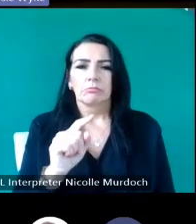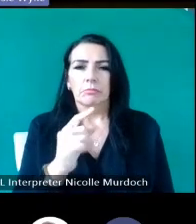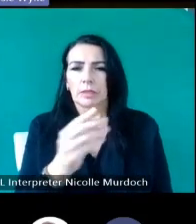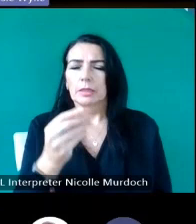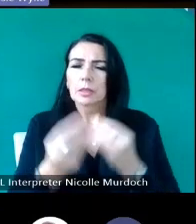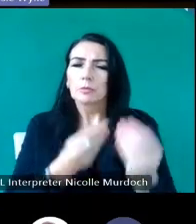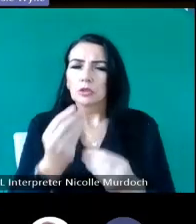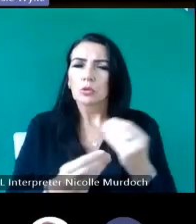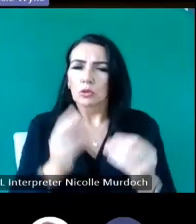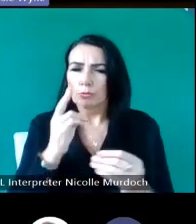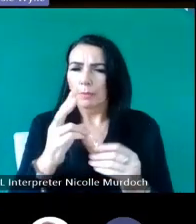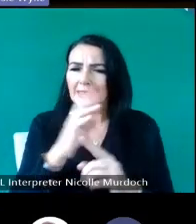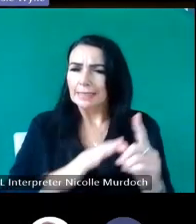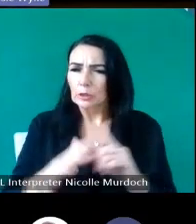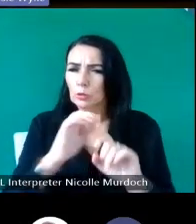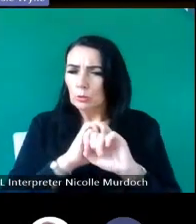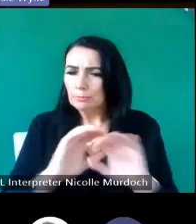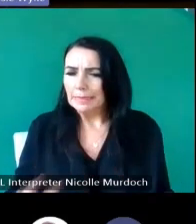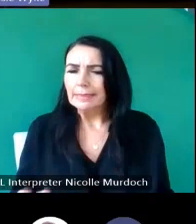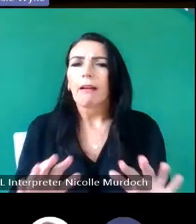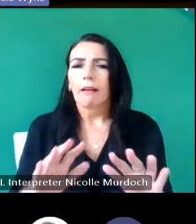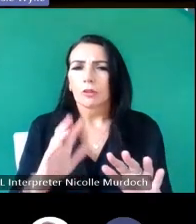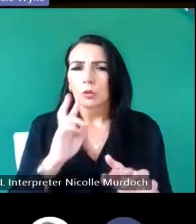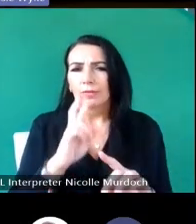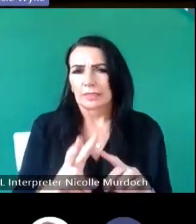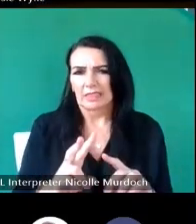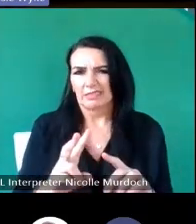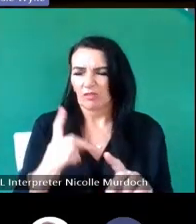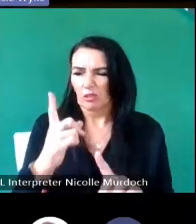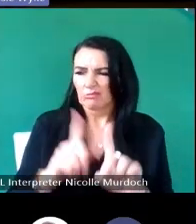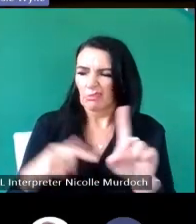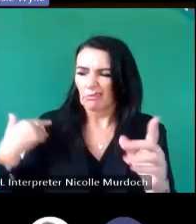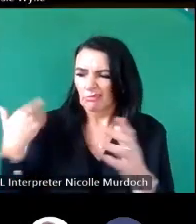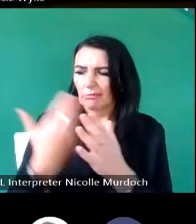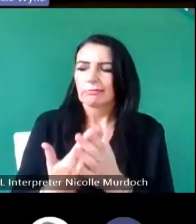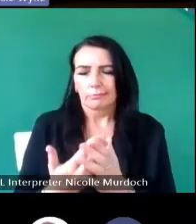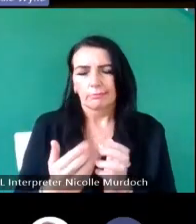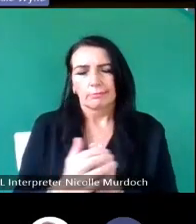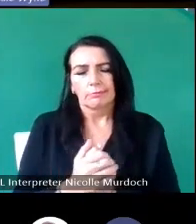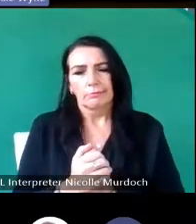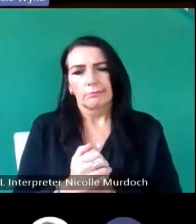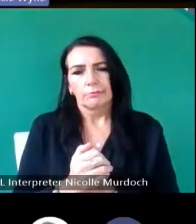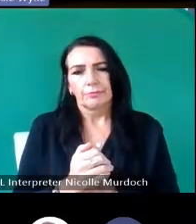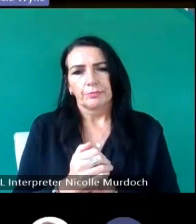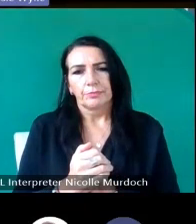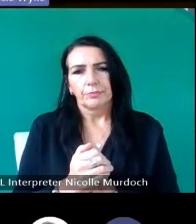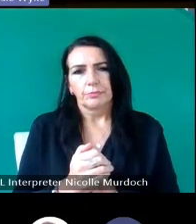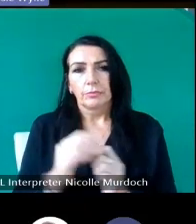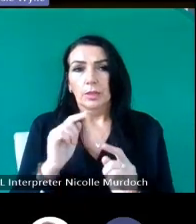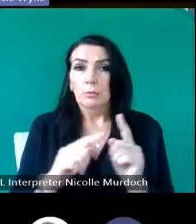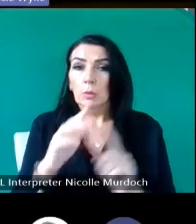social media or your news feeds over the last year uh most communities are learning about this just